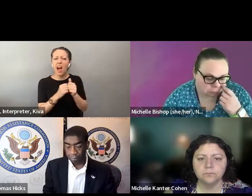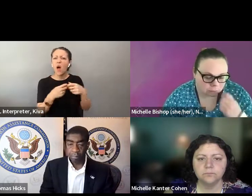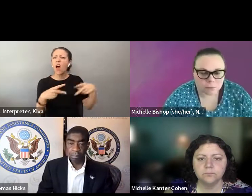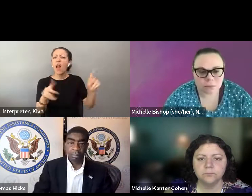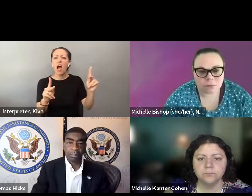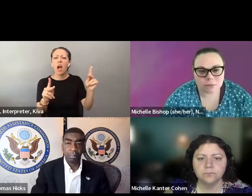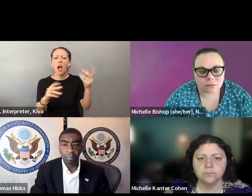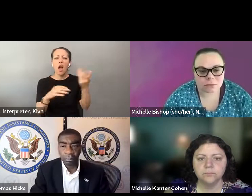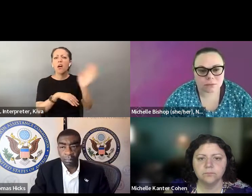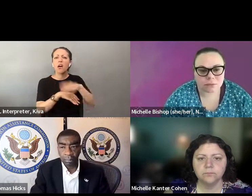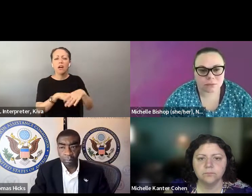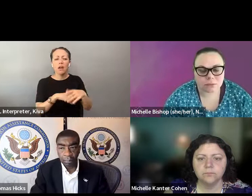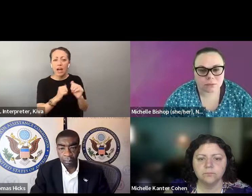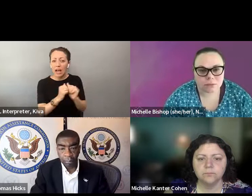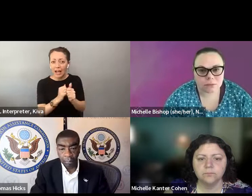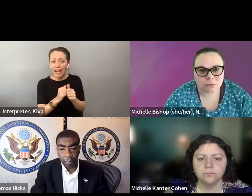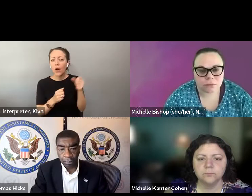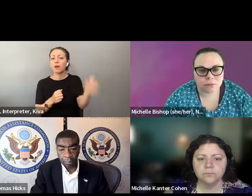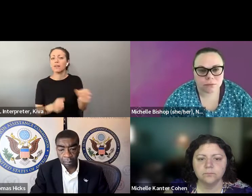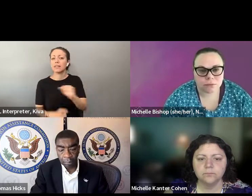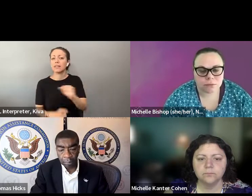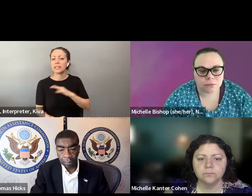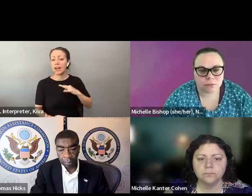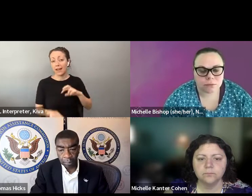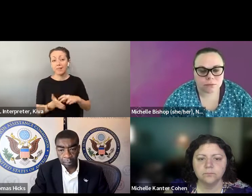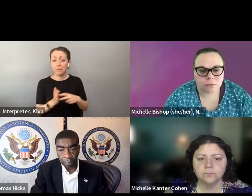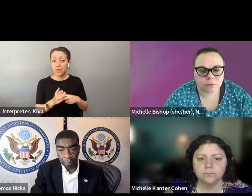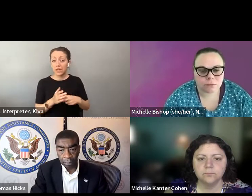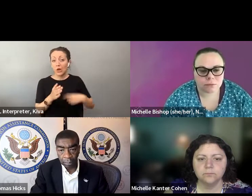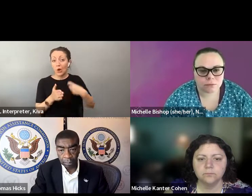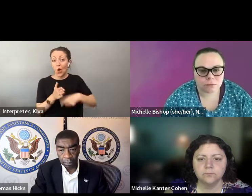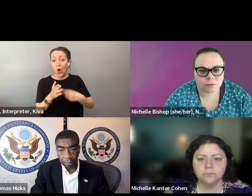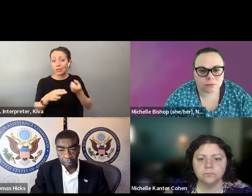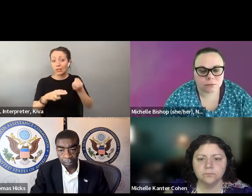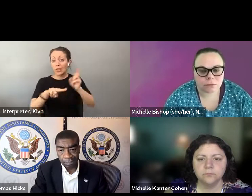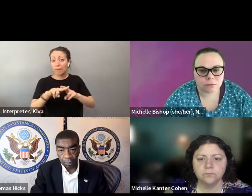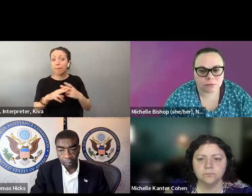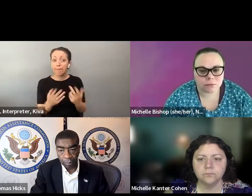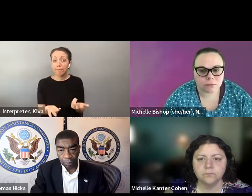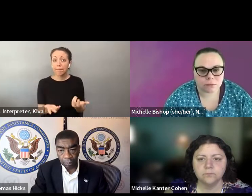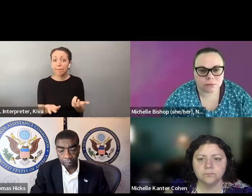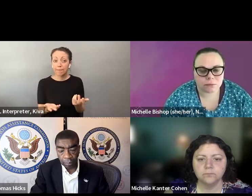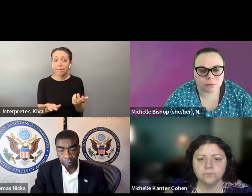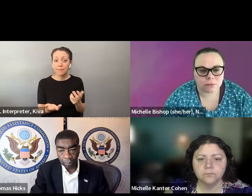they created staffing requirements, which create cost. Which then put supervisors in the position of the hours, and return their ballots, and then we saw restrictions to those, both and mainly because they created staffing requirements which create cost, which then put supervisors in the position of having to decide you know, do I put another dropbox here or not it also they created penalties on